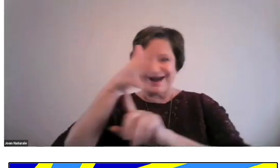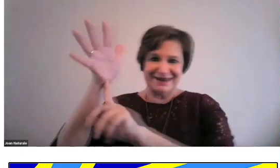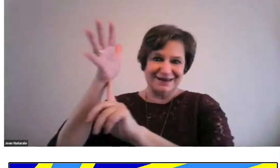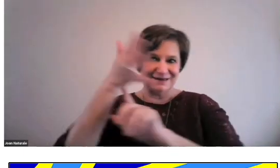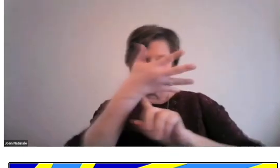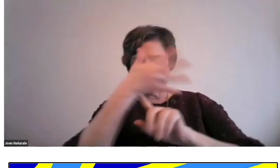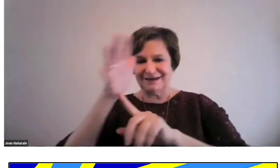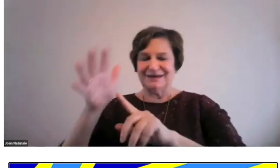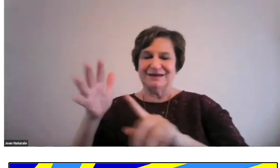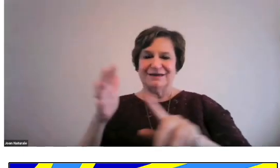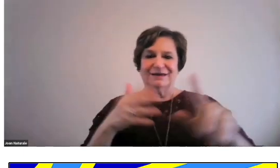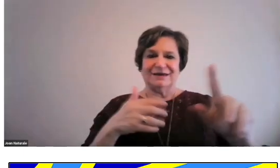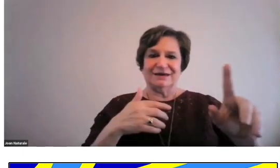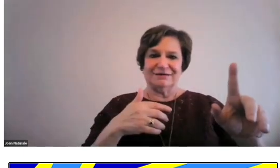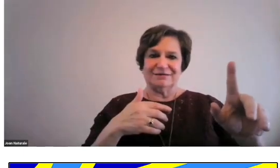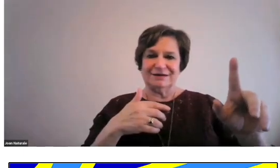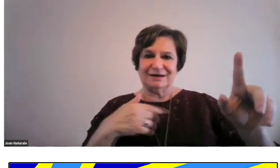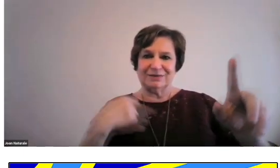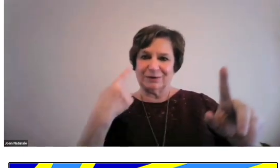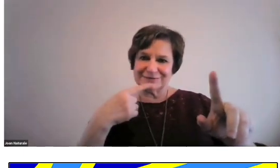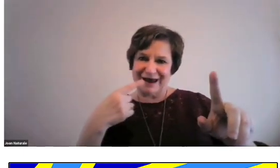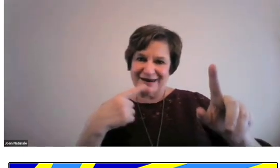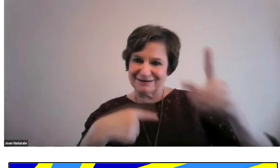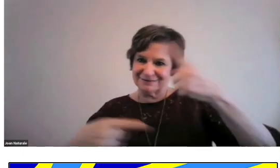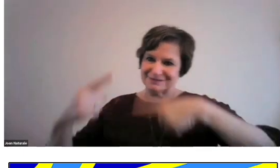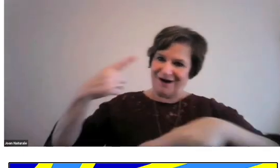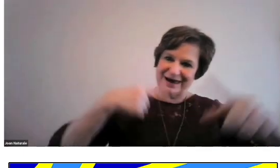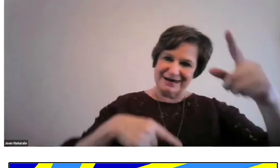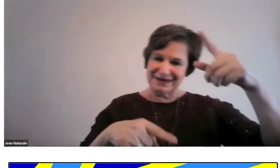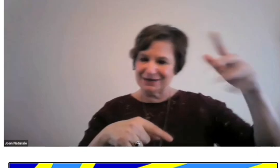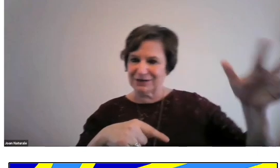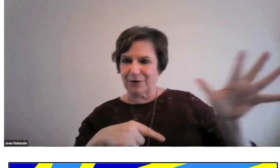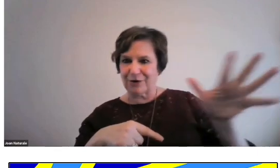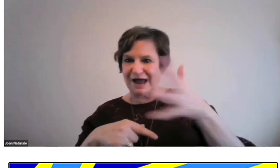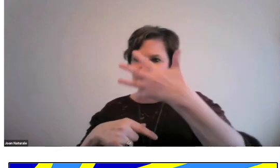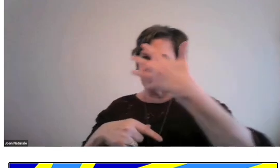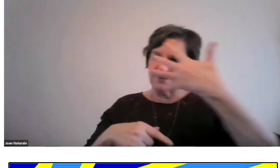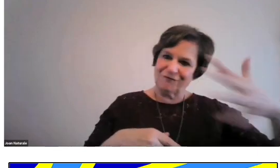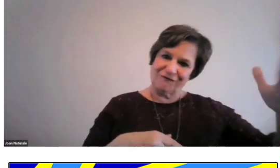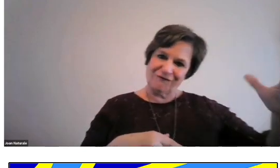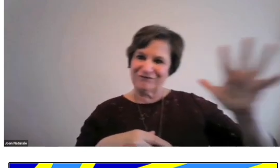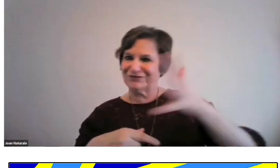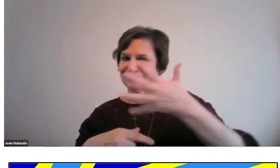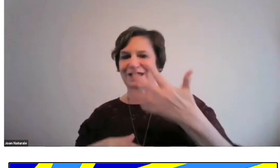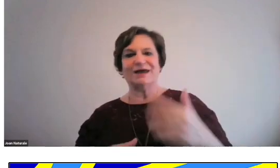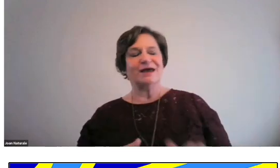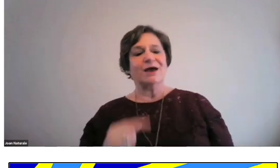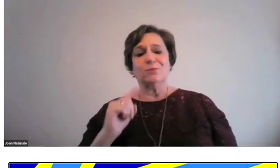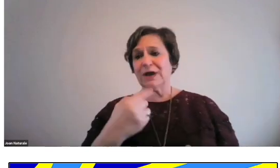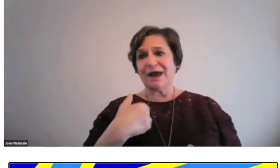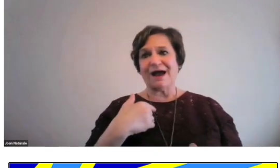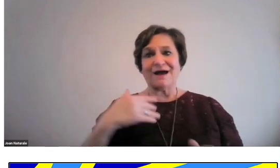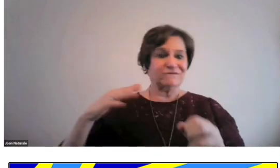When the flag is waving, it looks like it's signing as the flag waves.